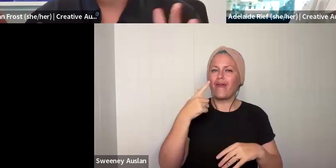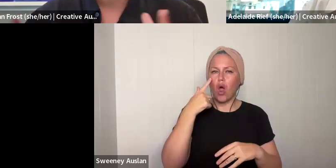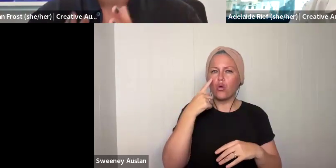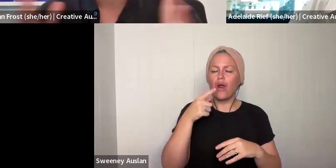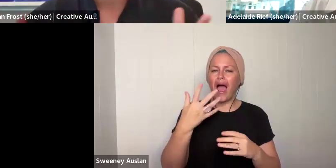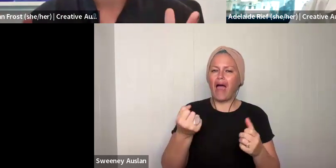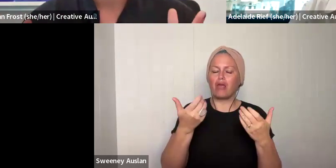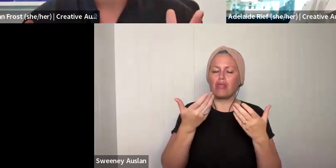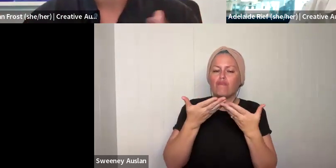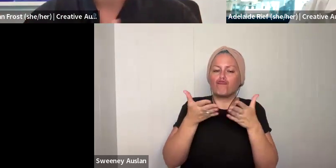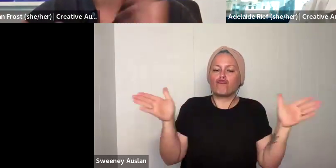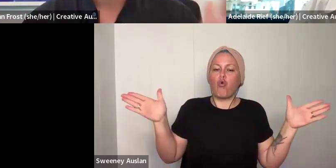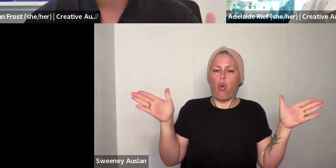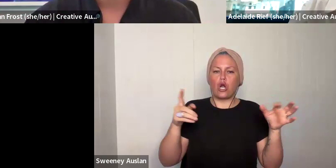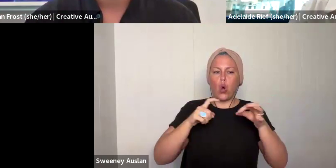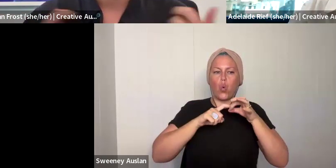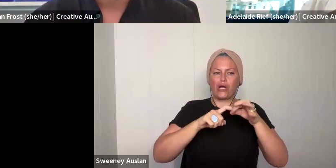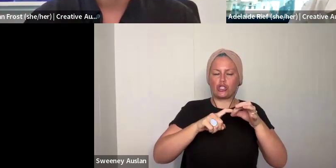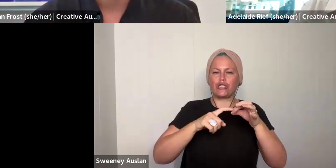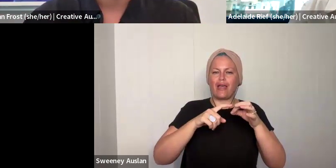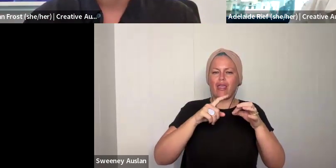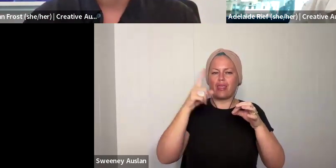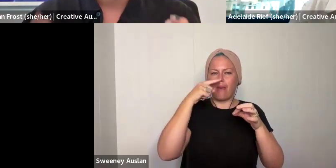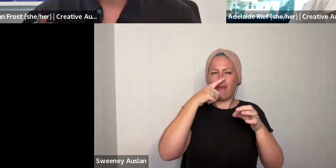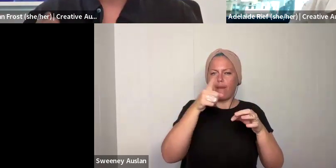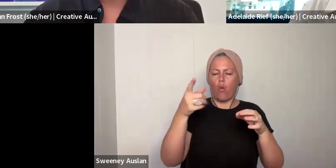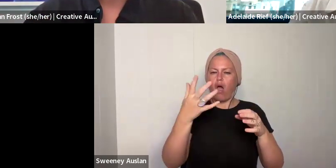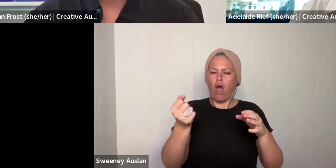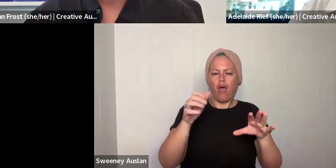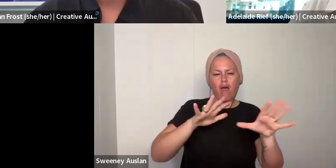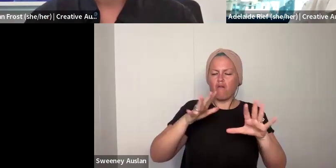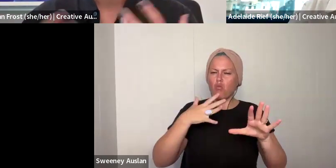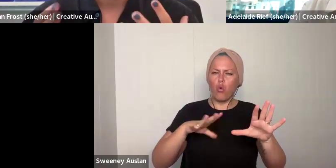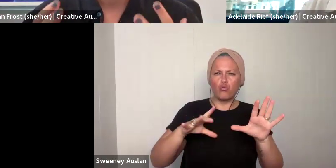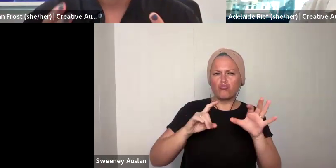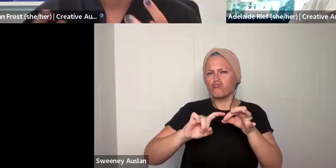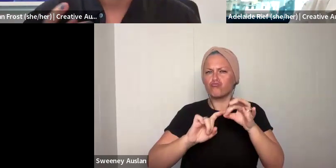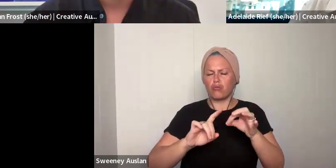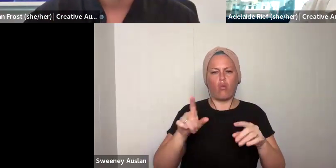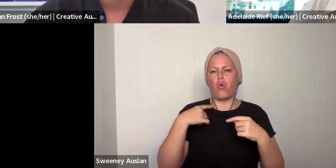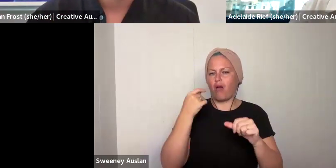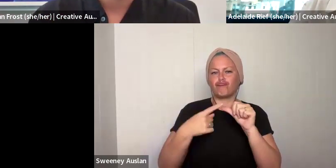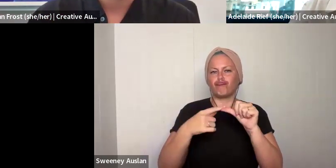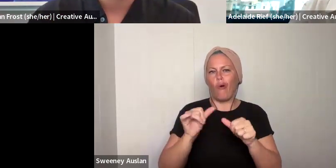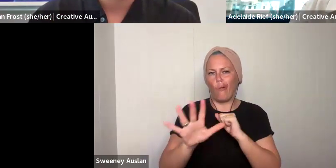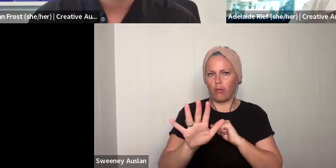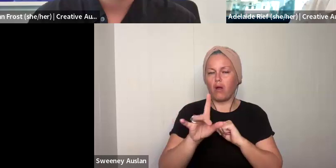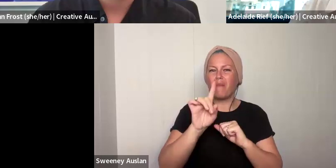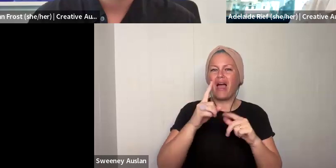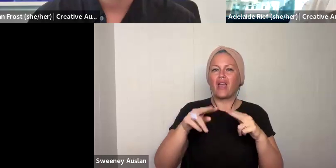can talk to you about that more specifically. With this particular Q&A, we find that broader questions that might apply did little